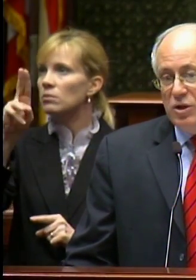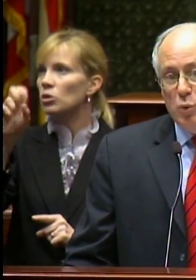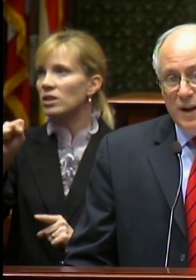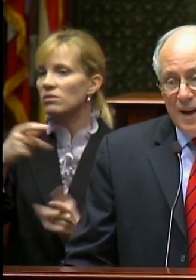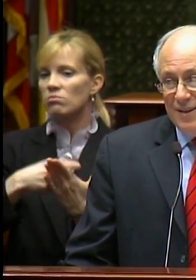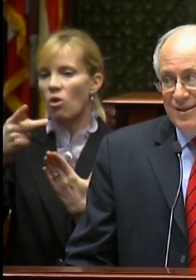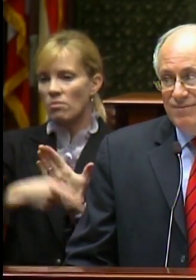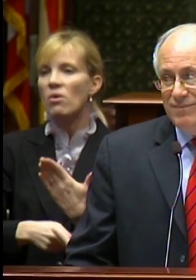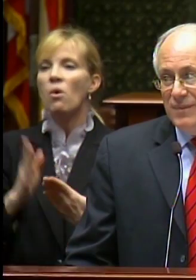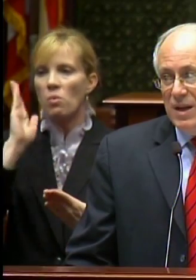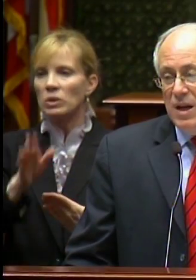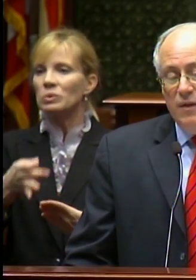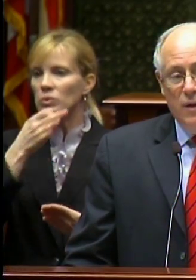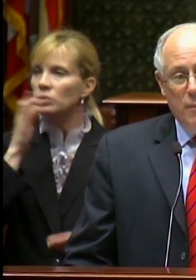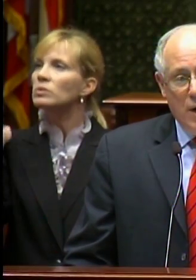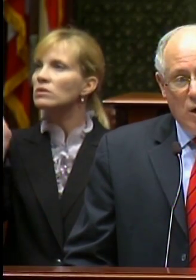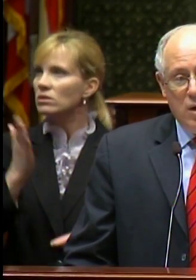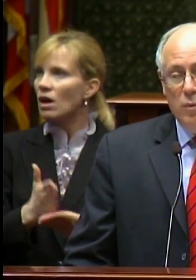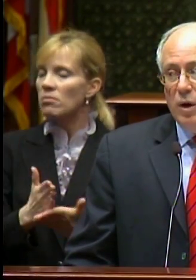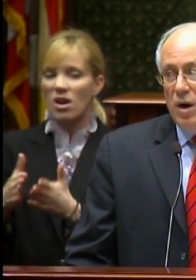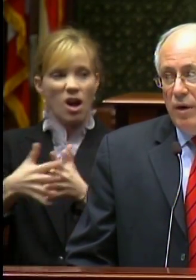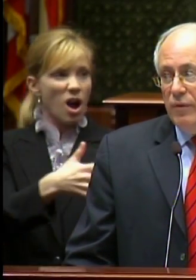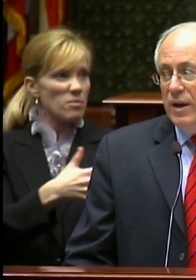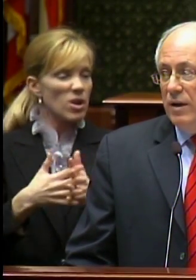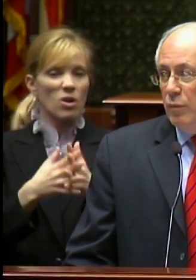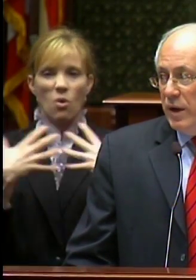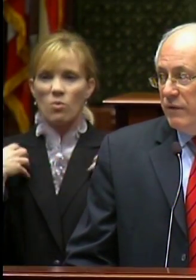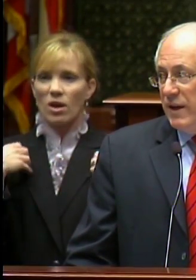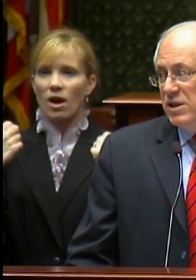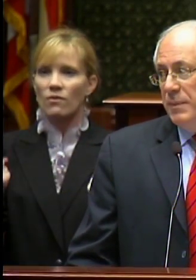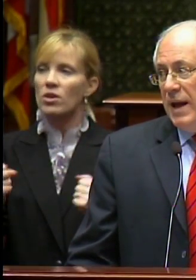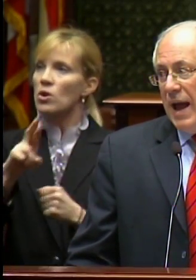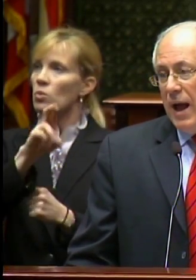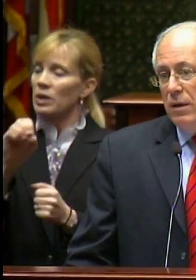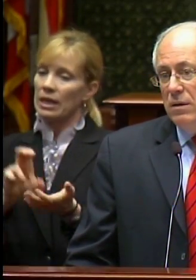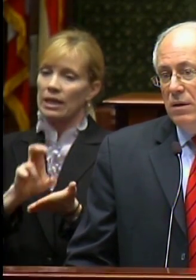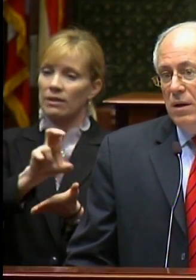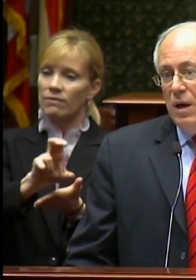to an end. The American Recovery and Reinvestment Act